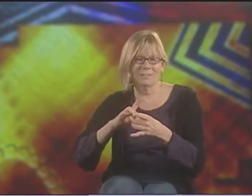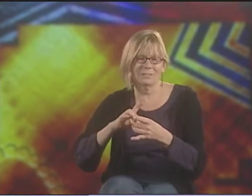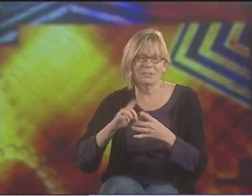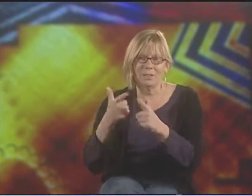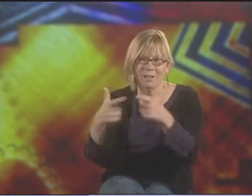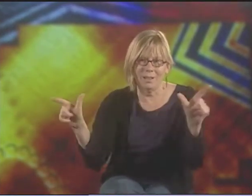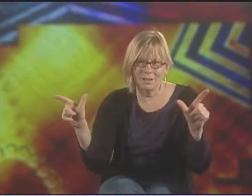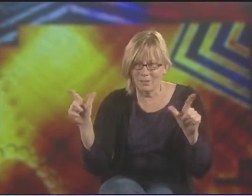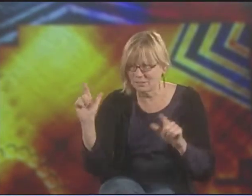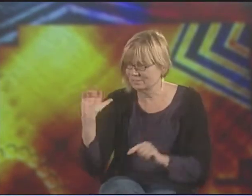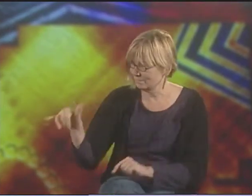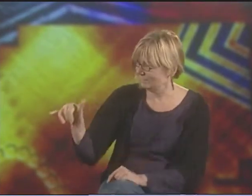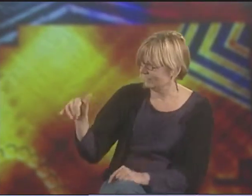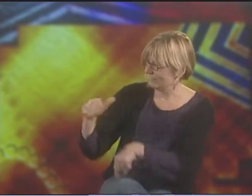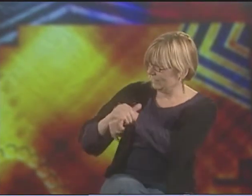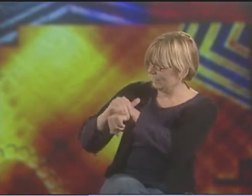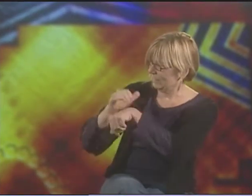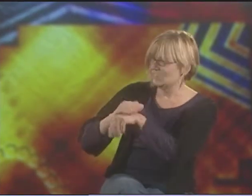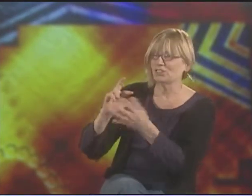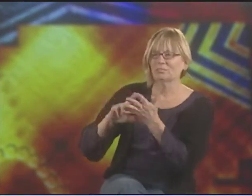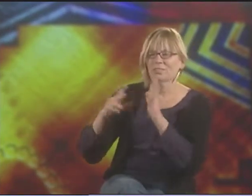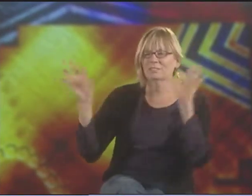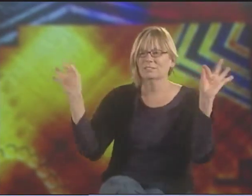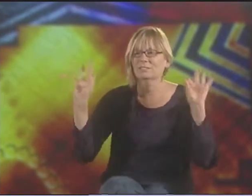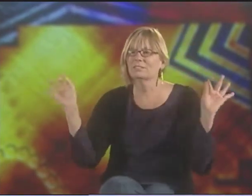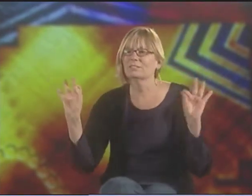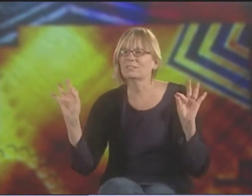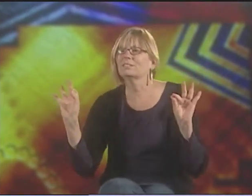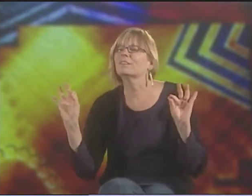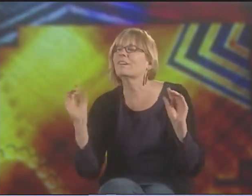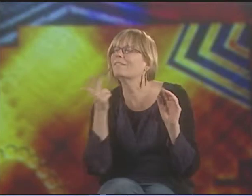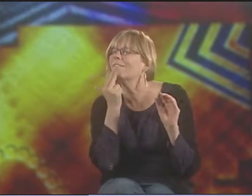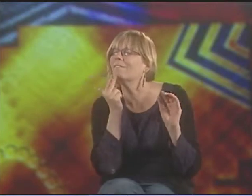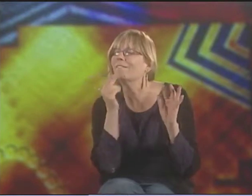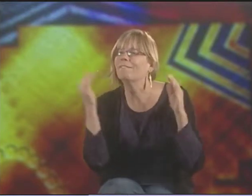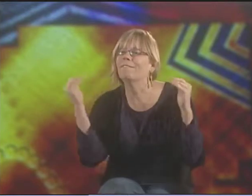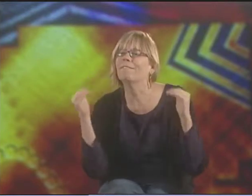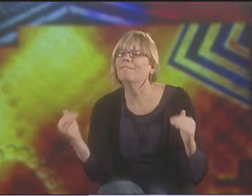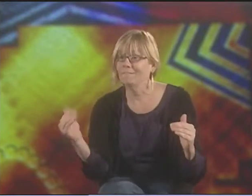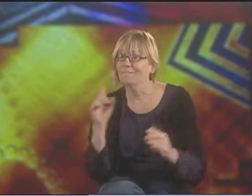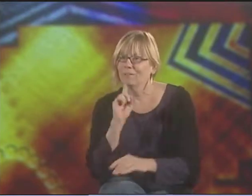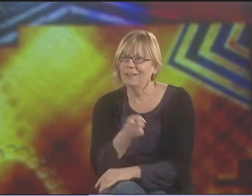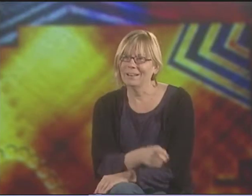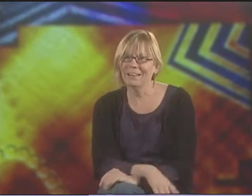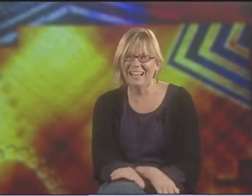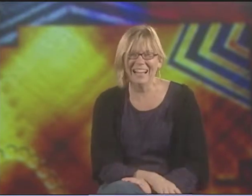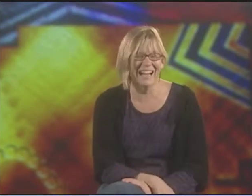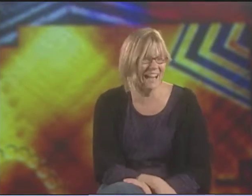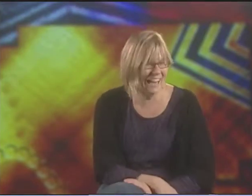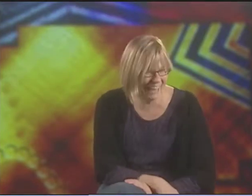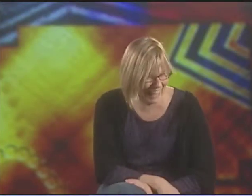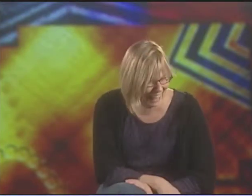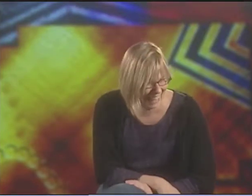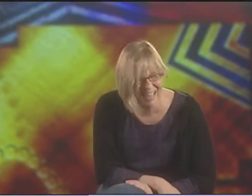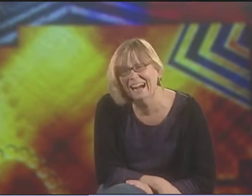THAT IT MAKES NO SENSE TO HAVE A PERSON DO THIS. IT'S NOT REAL LANGUAGE. AND THEY TREAT SIGN LANGUAGE AS IF IT'S DEMEANED,